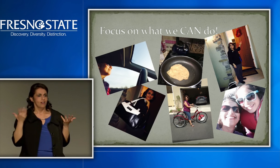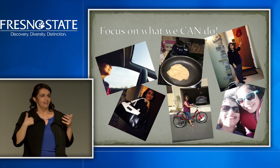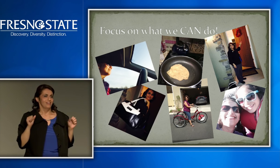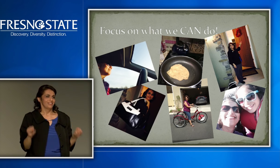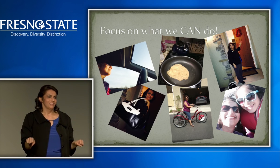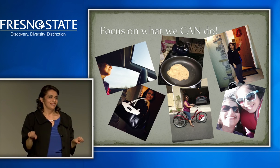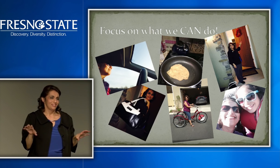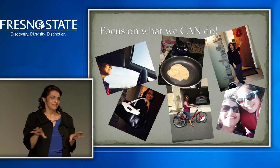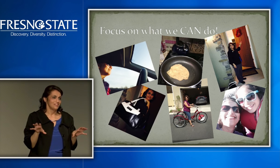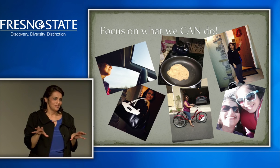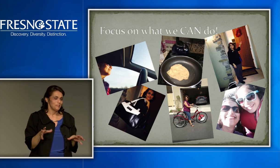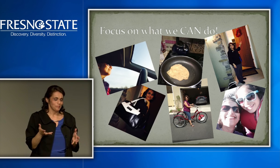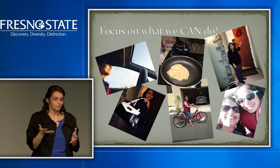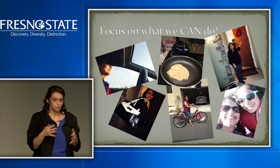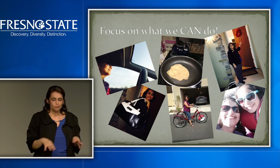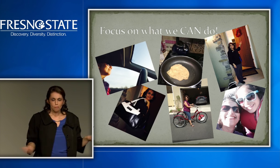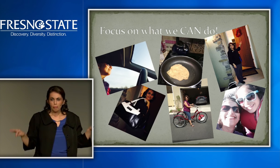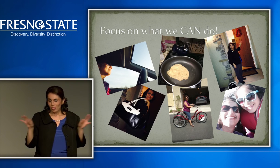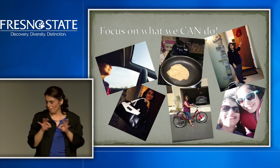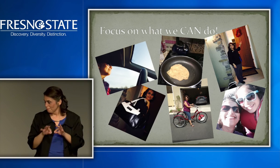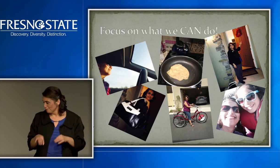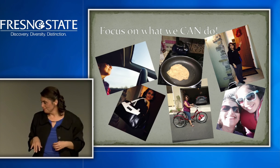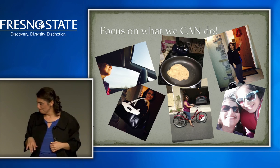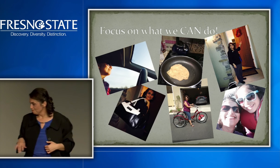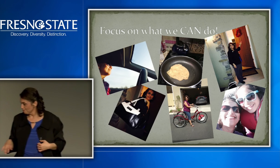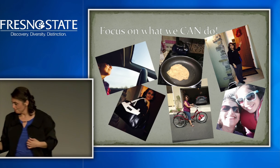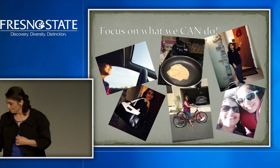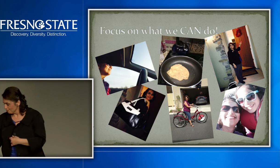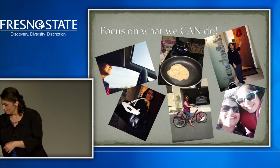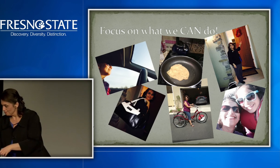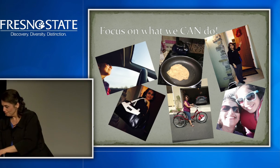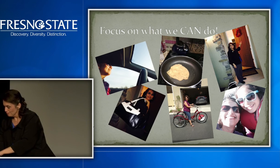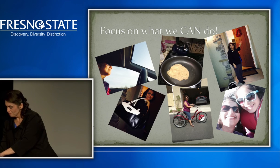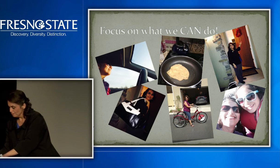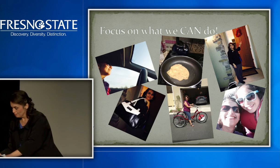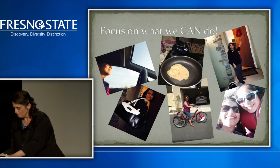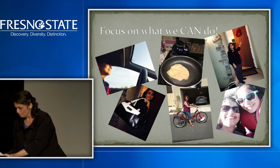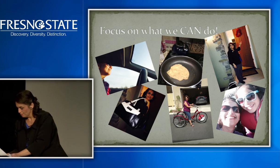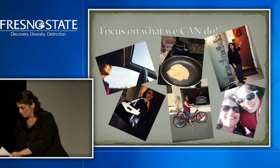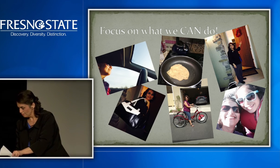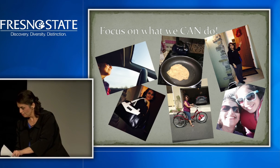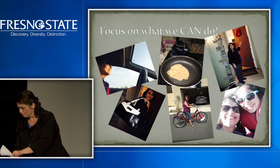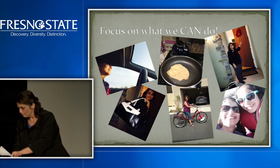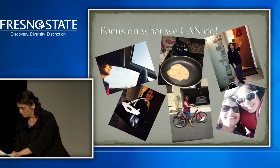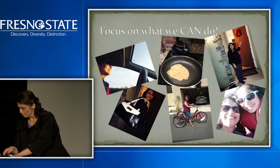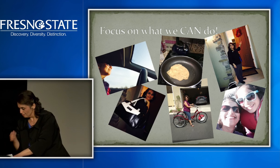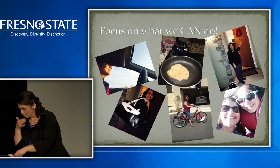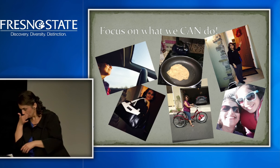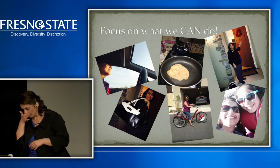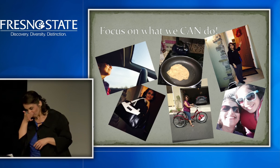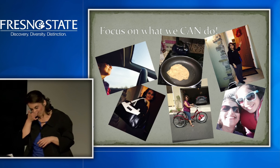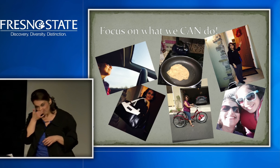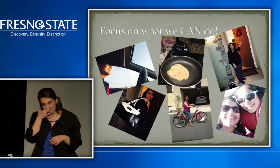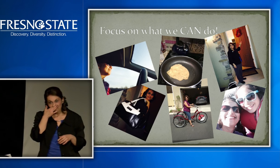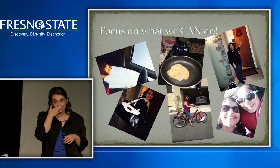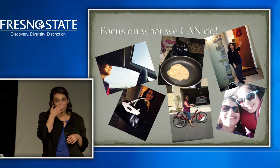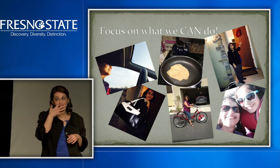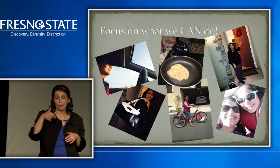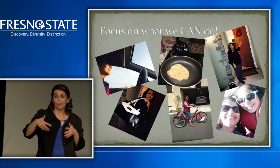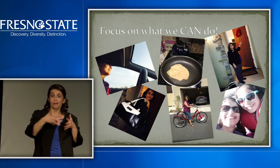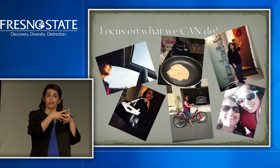And, we want to dispel that message, and get rid of that myth and misconception that people